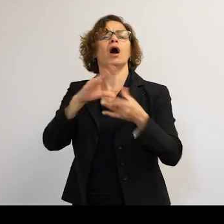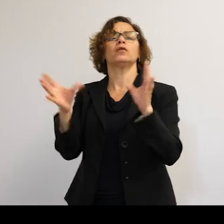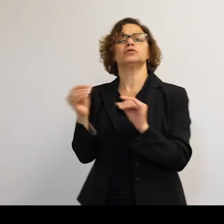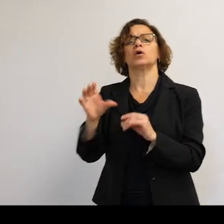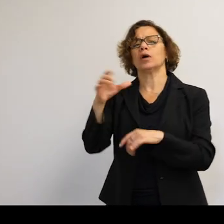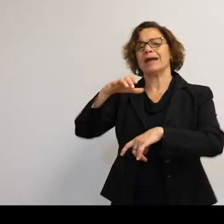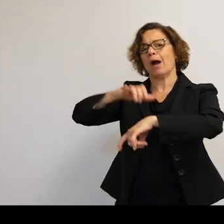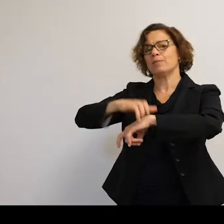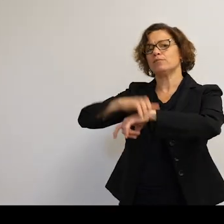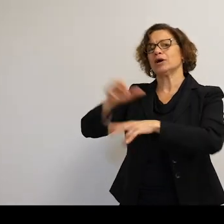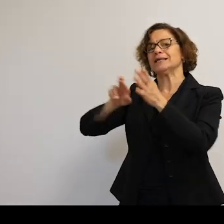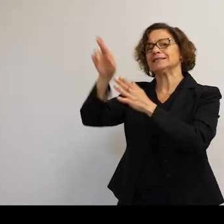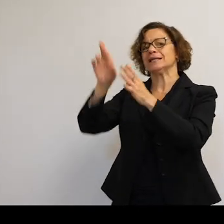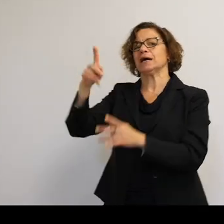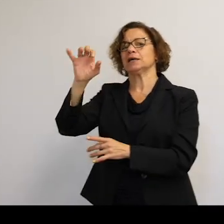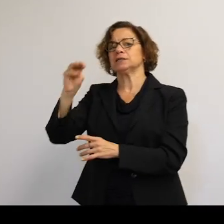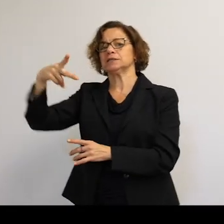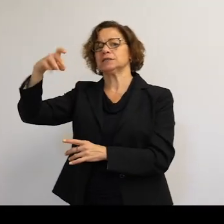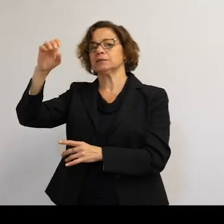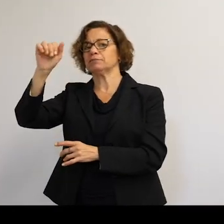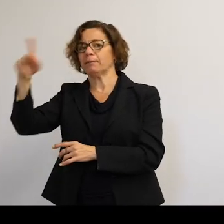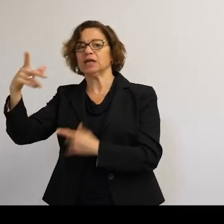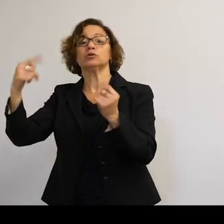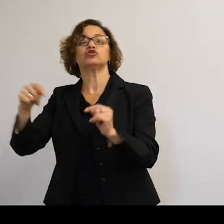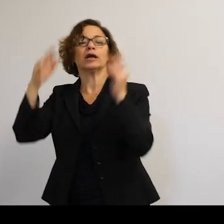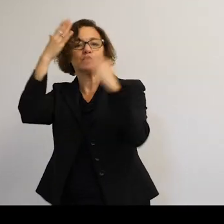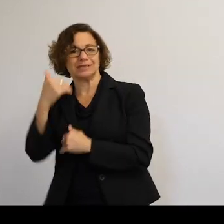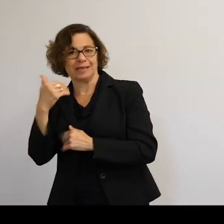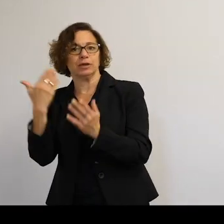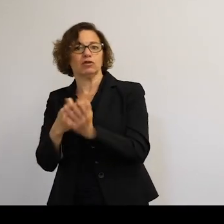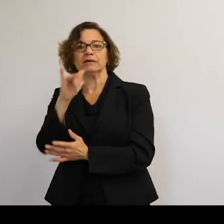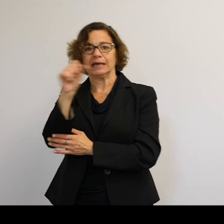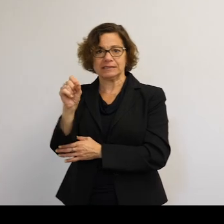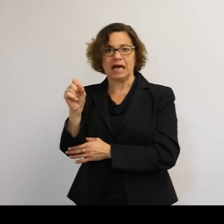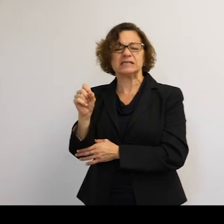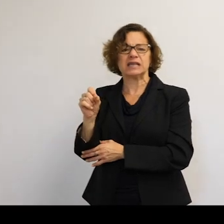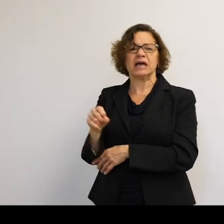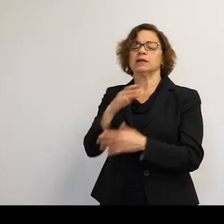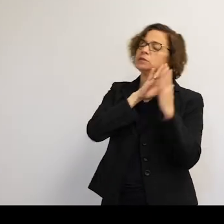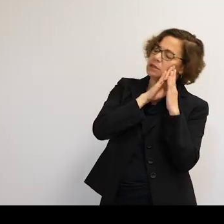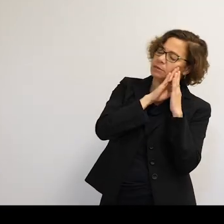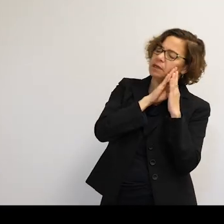Tim Peake was trying to get to sleep when he had just arrived at the space station. And it's apparently really loud. Because the air conditioning and all the machinery